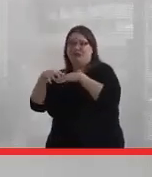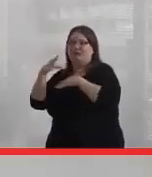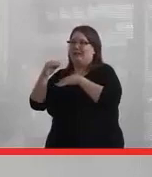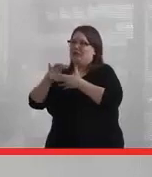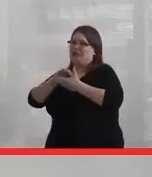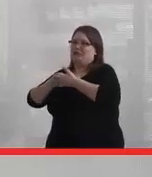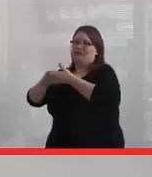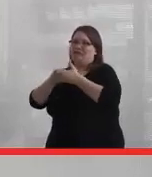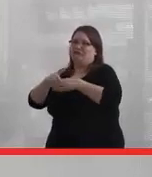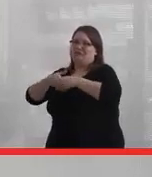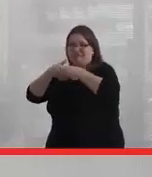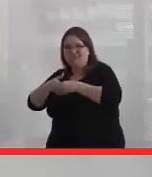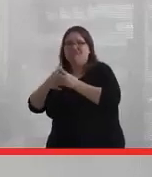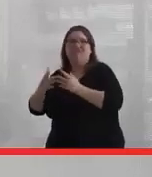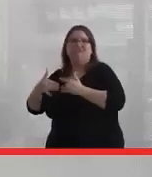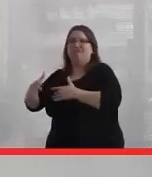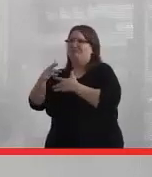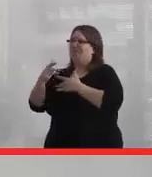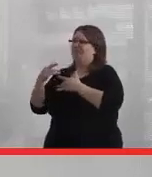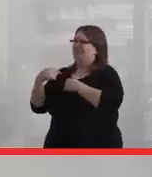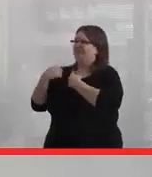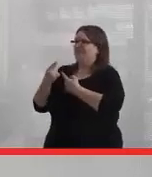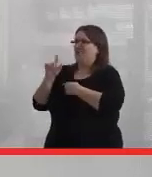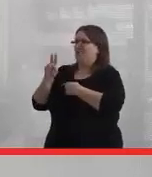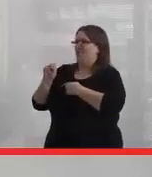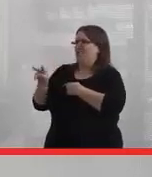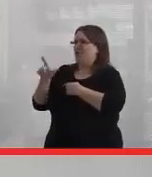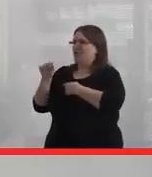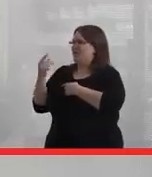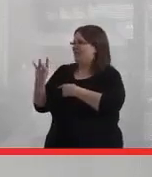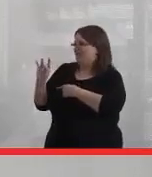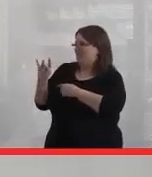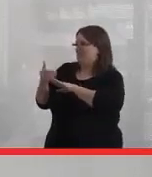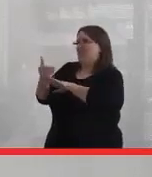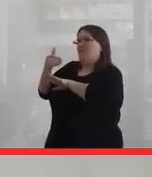And that's a position I've held here since November 2018. Prior to that, I was the Director